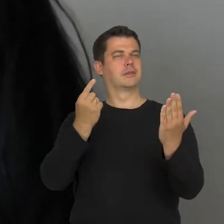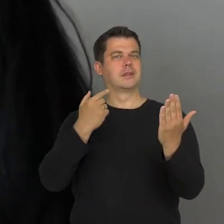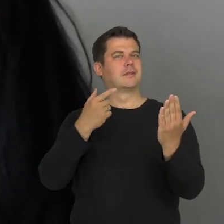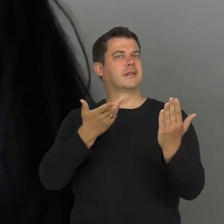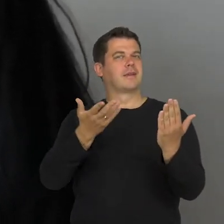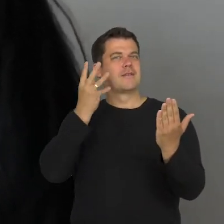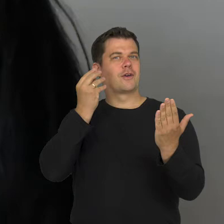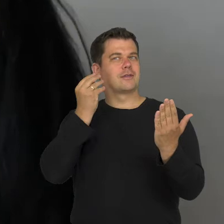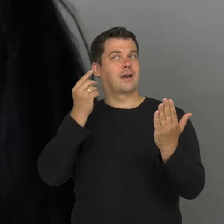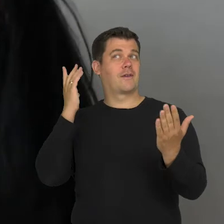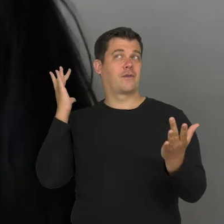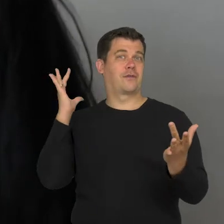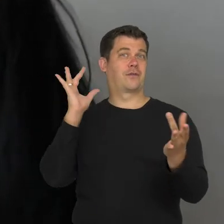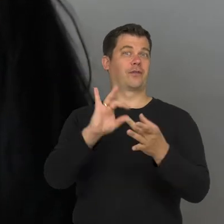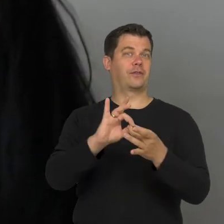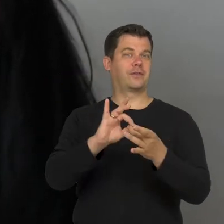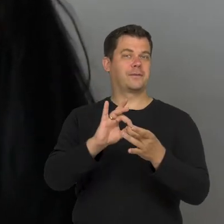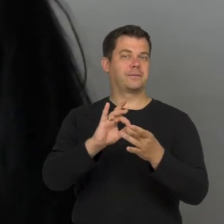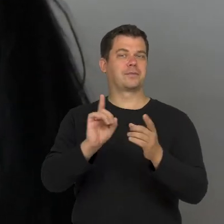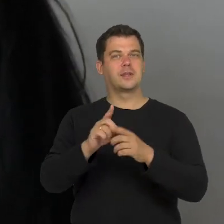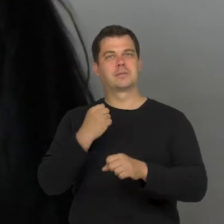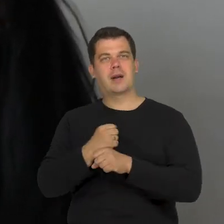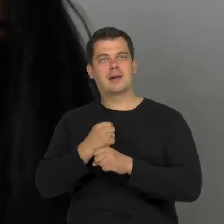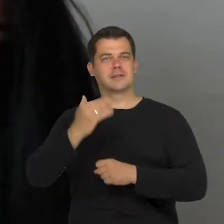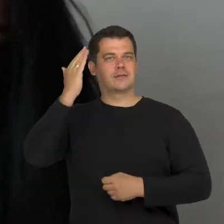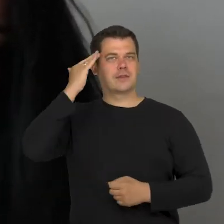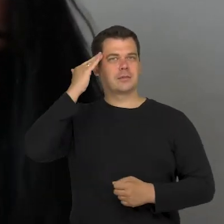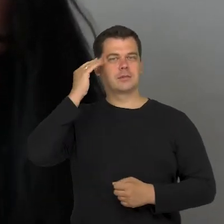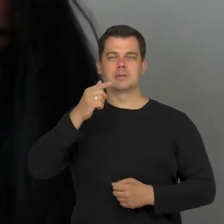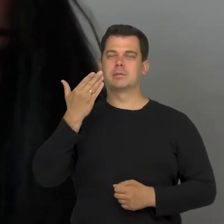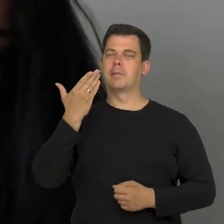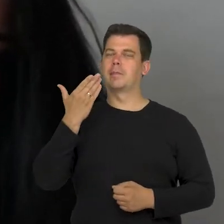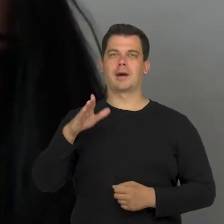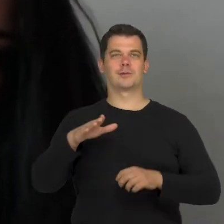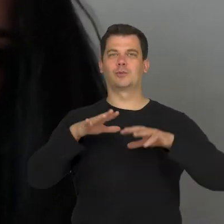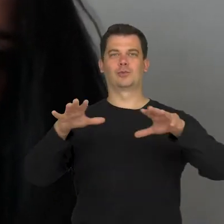And this work, that awareness, I think, could provide a lot of support